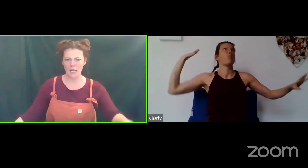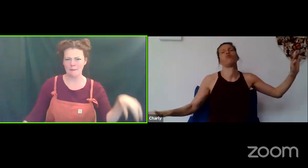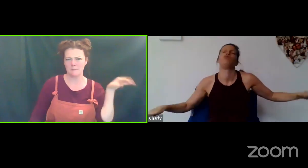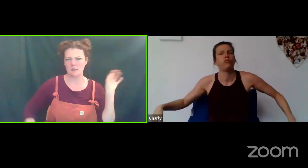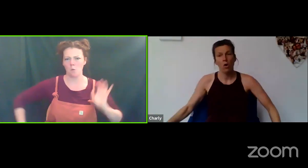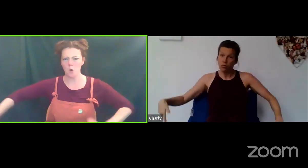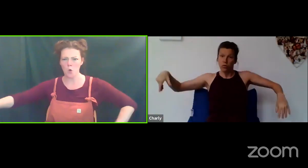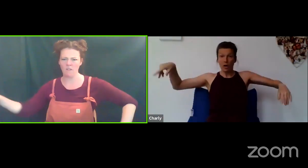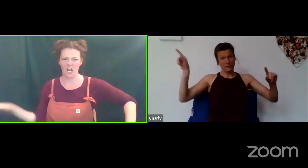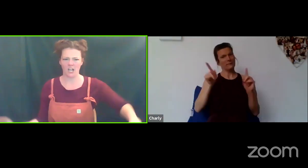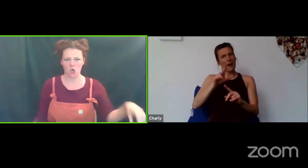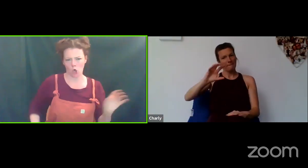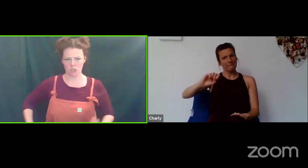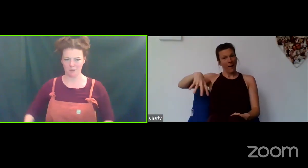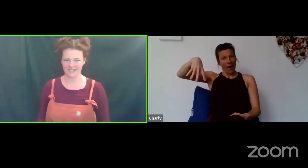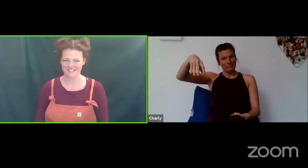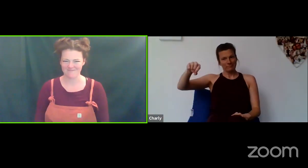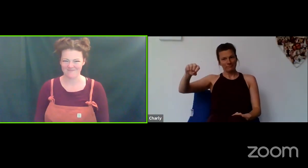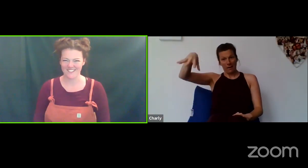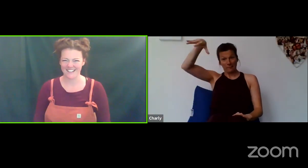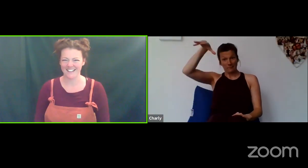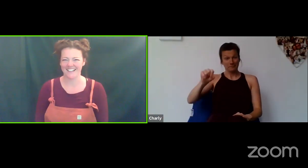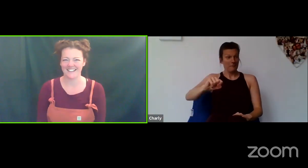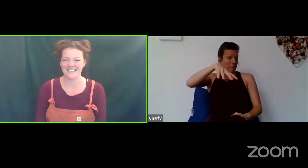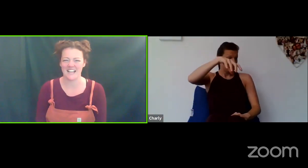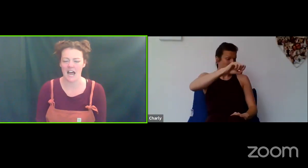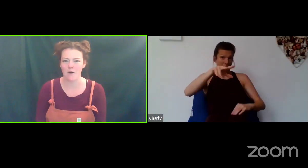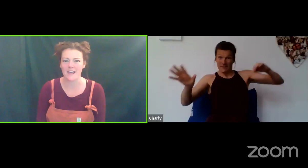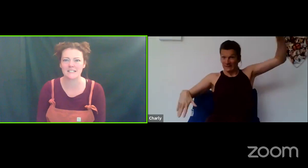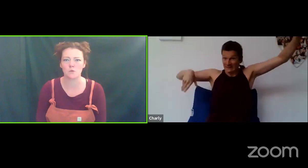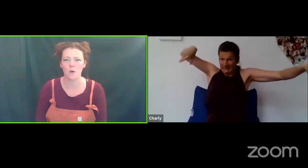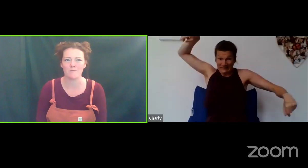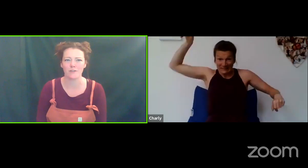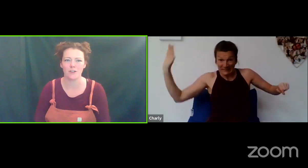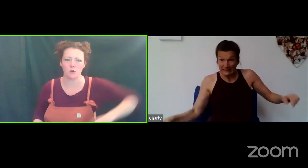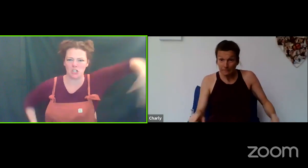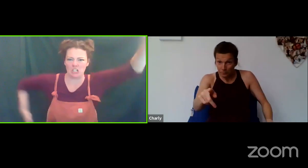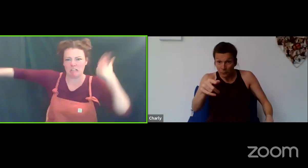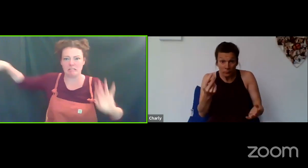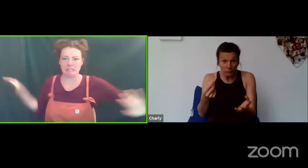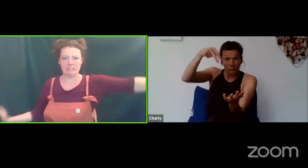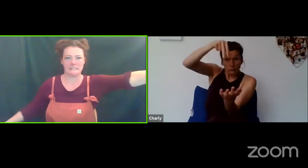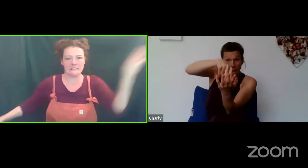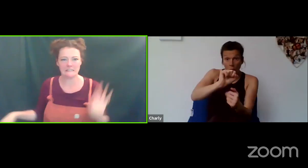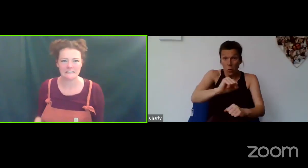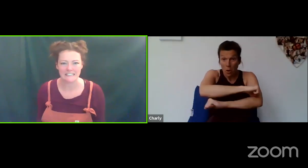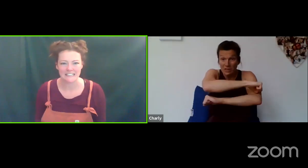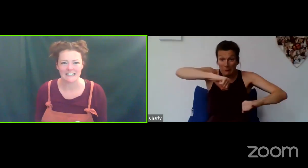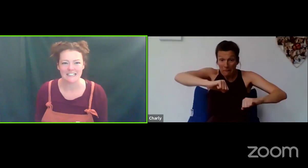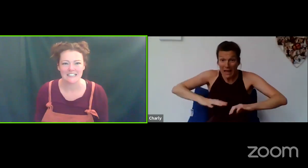limbs are moving like an octopus. That's it! Like how they swim through the ocean.